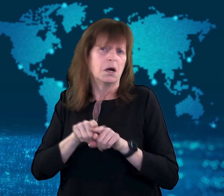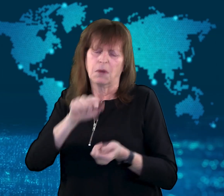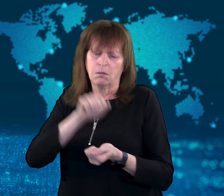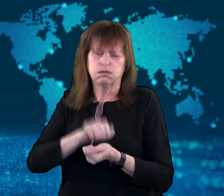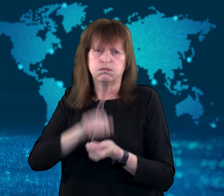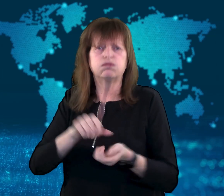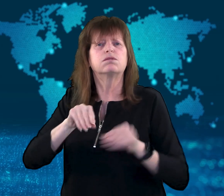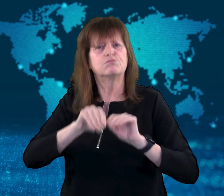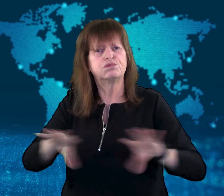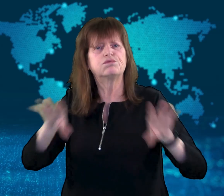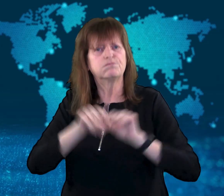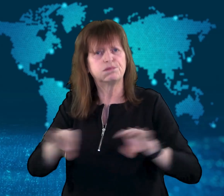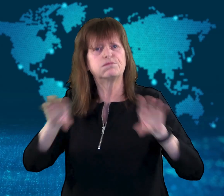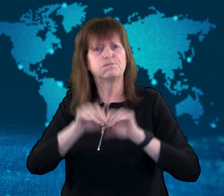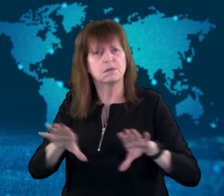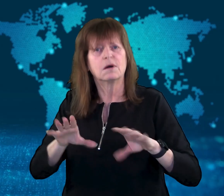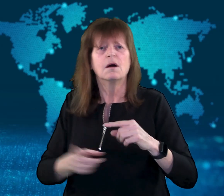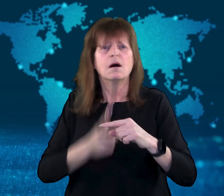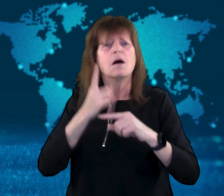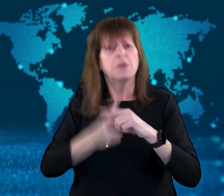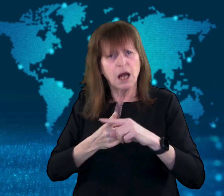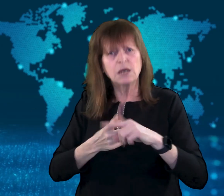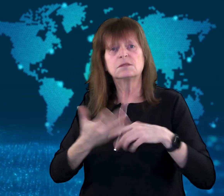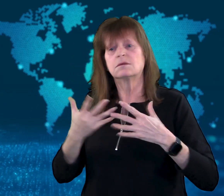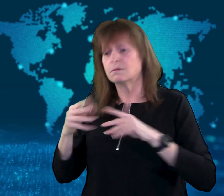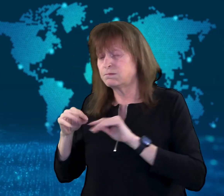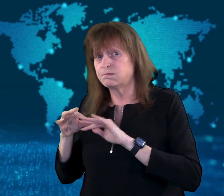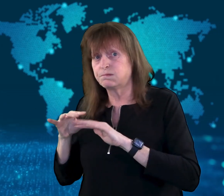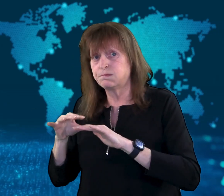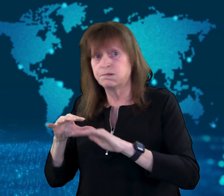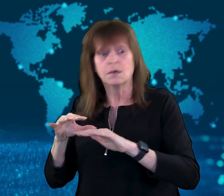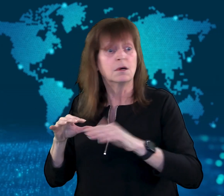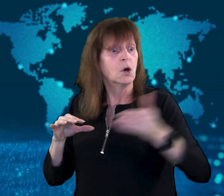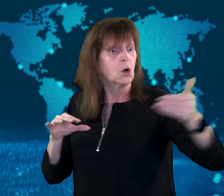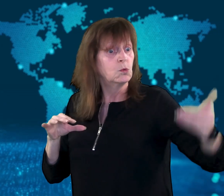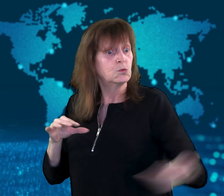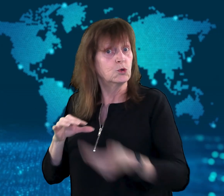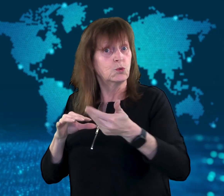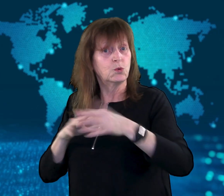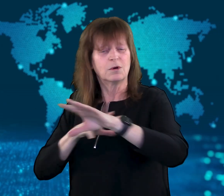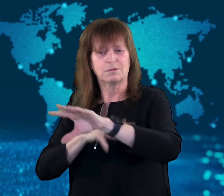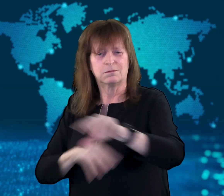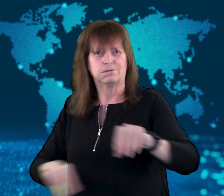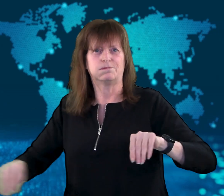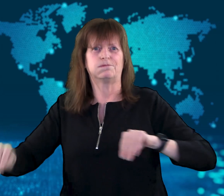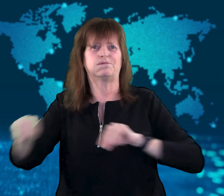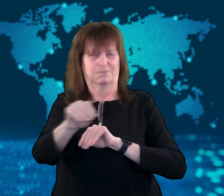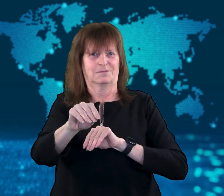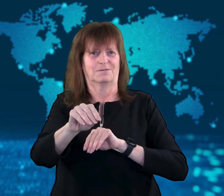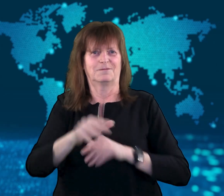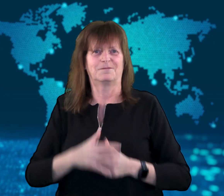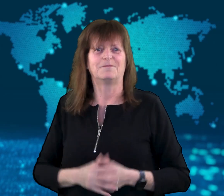It can also still be used when the new one is issued.